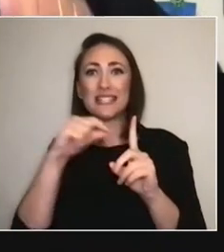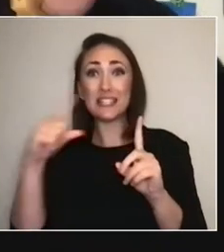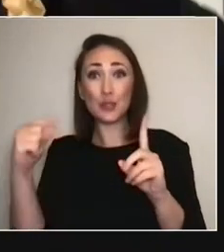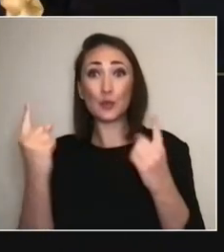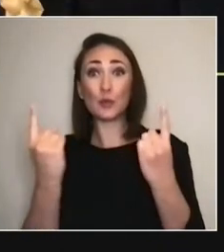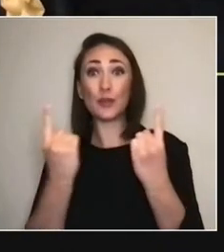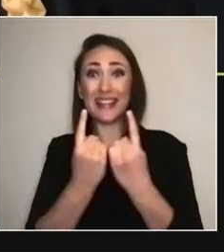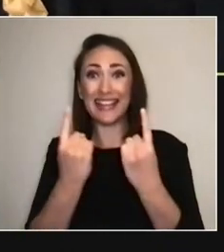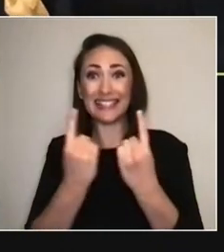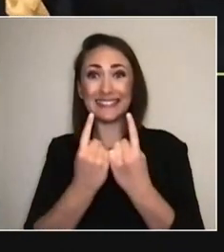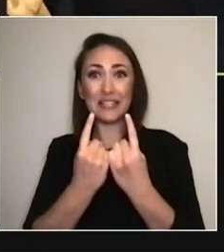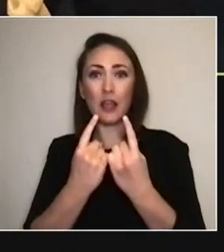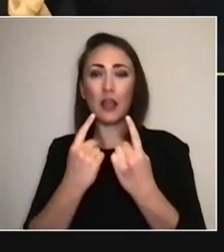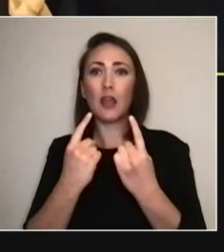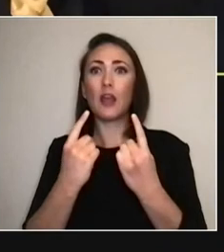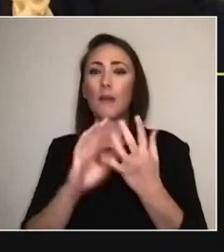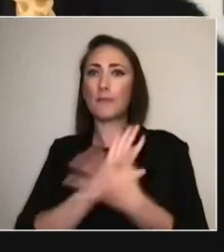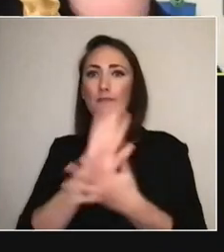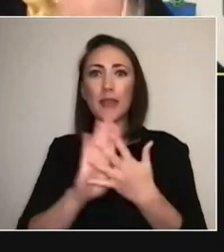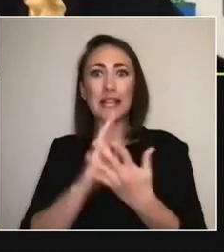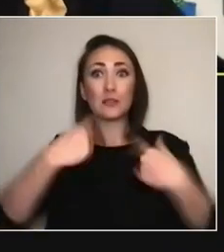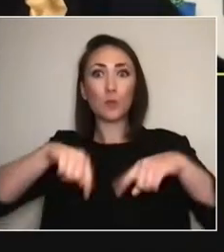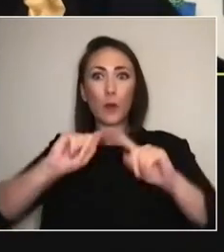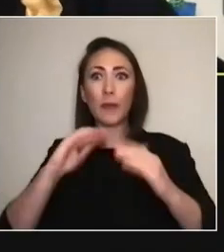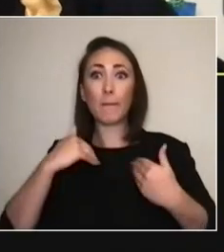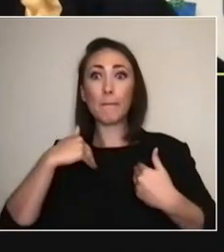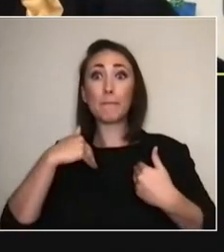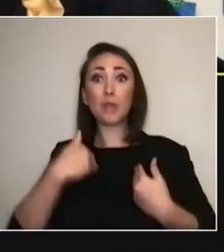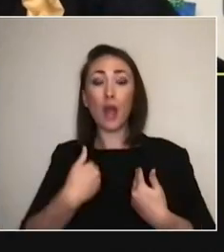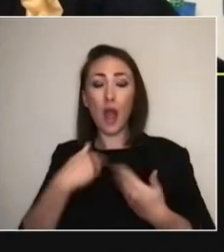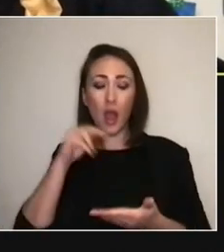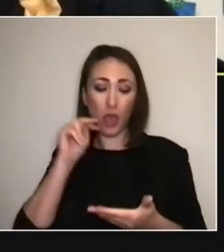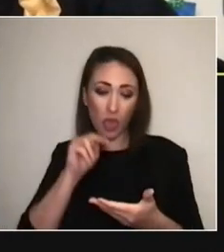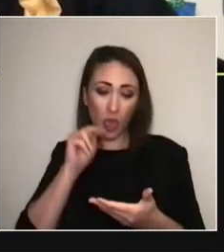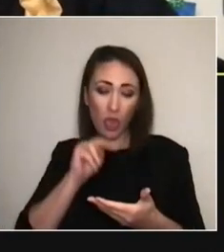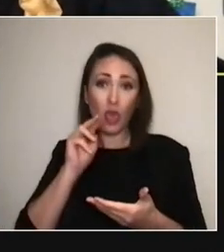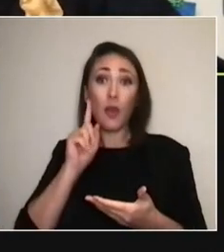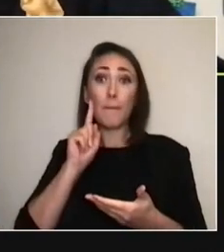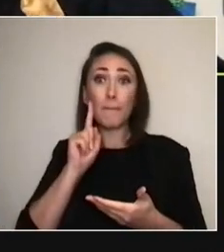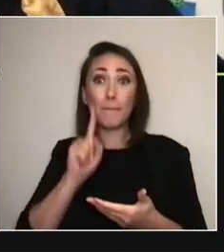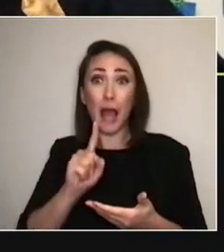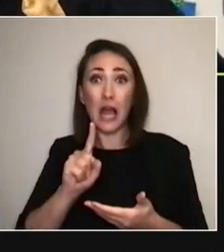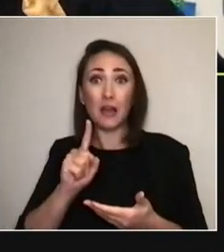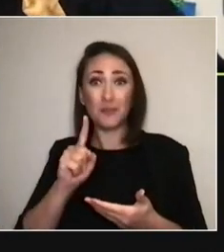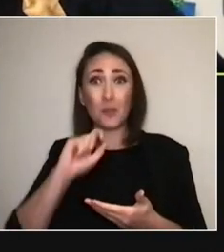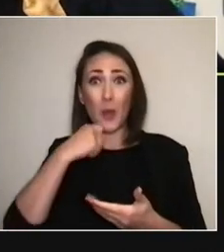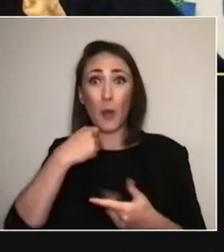I think we're burnt out, but we're still gonna consume. Oh, yeah, absolutely. Absolutely. And I think maybe looking to different forms, right?